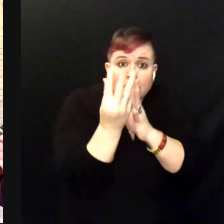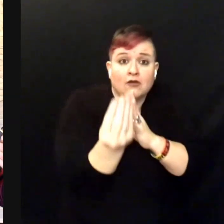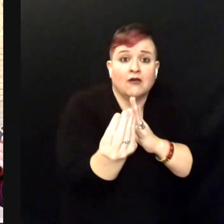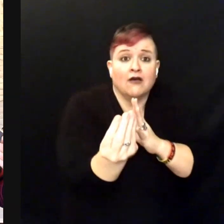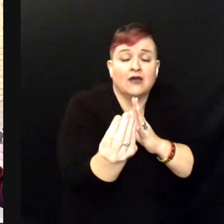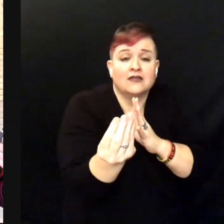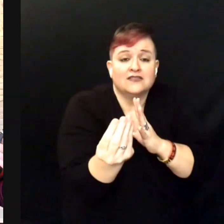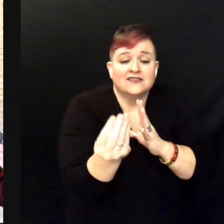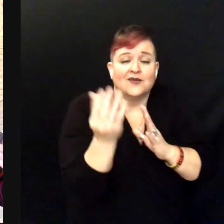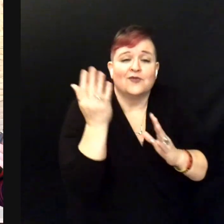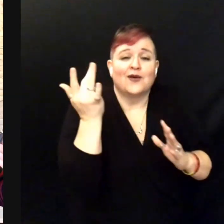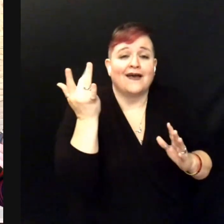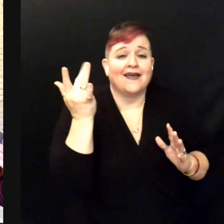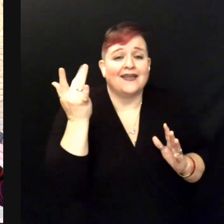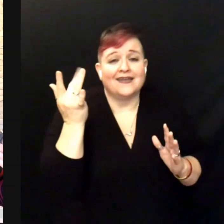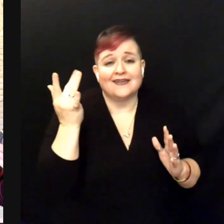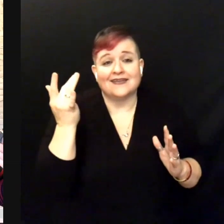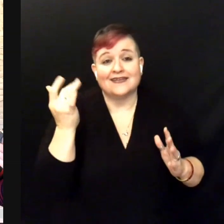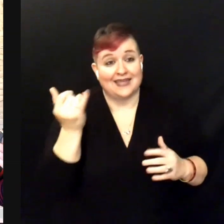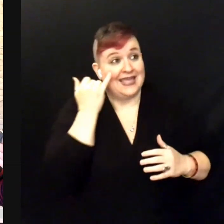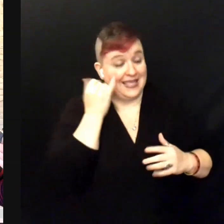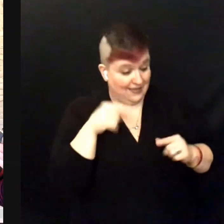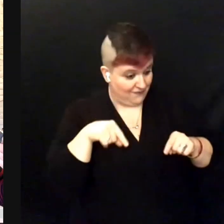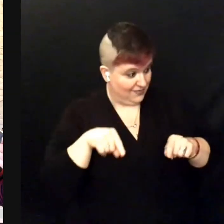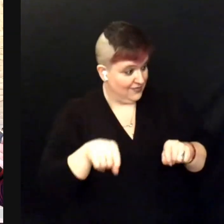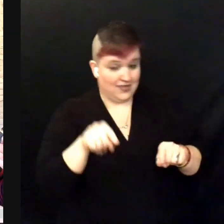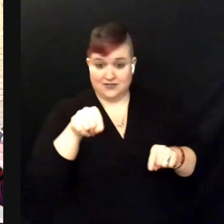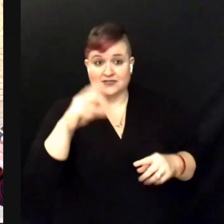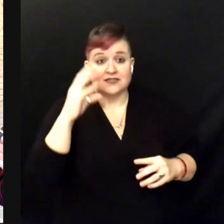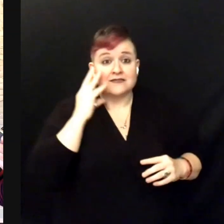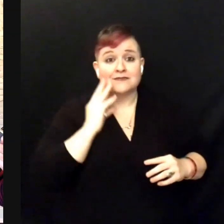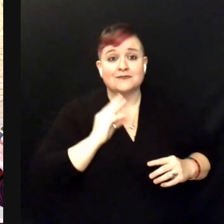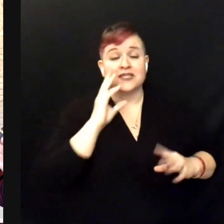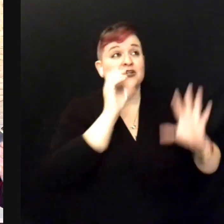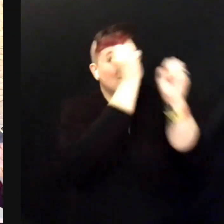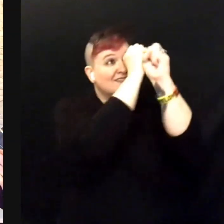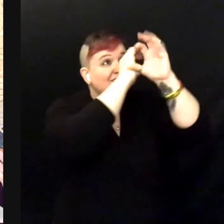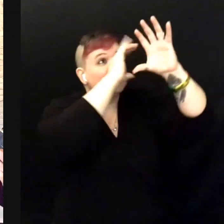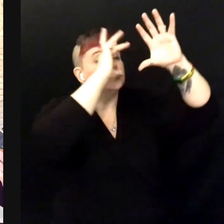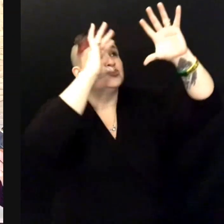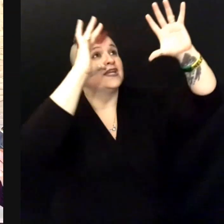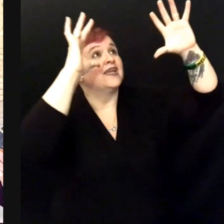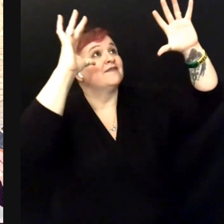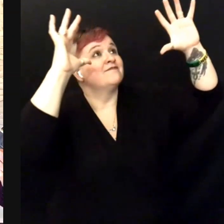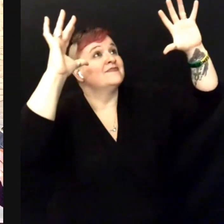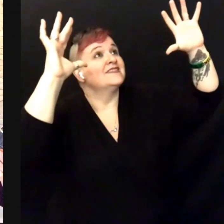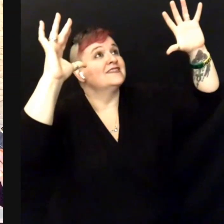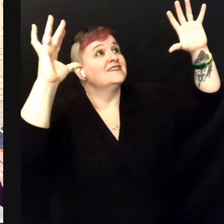Cause if dreams only happen